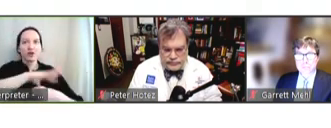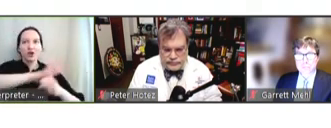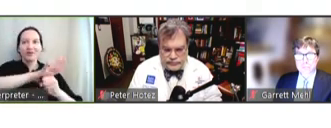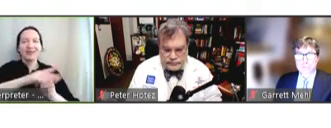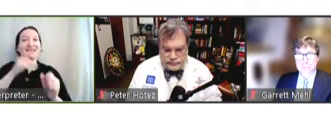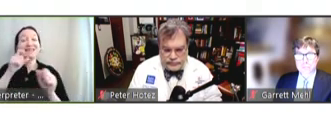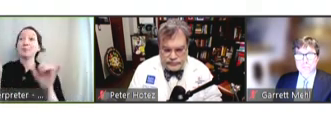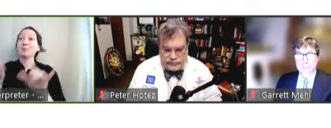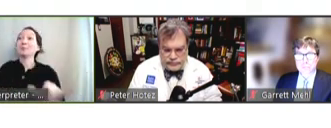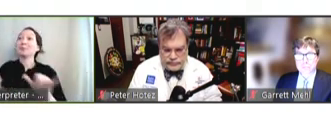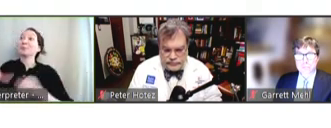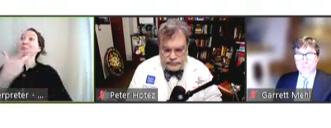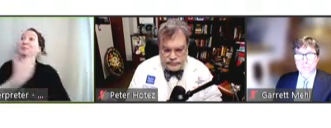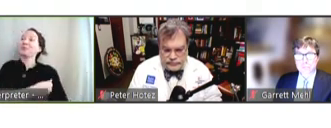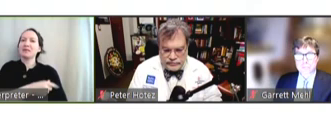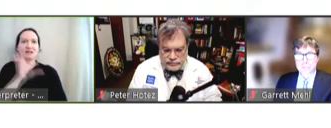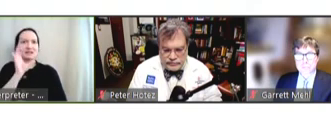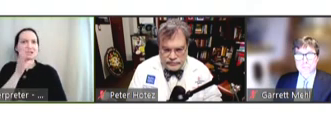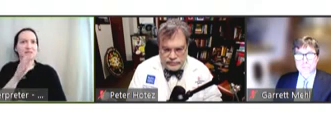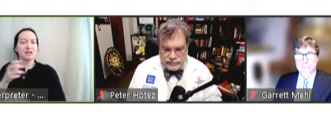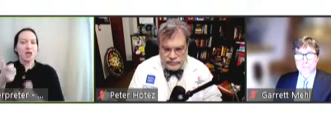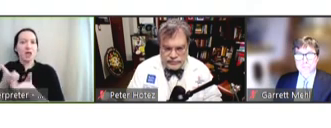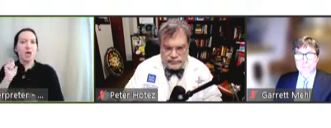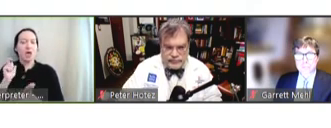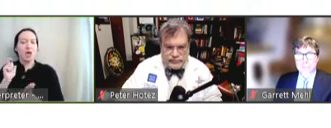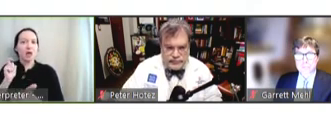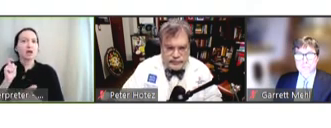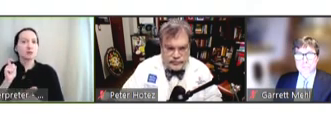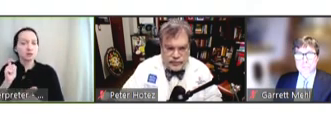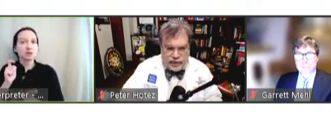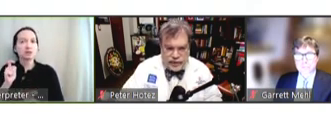and that seems to lag behind. So I guess these are all the reasons